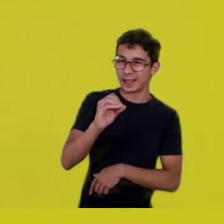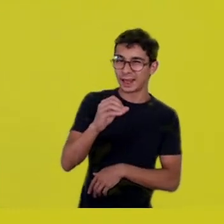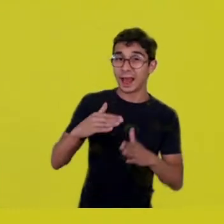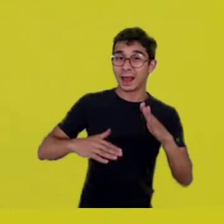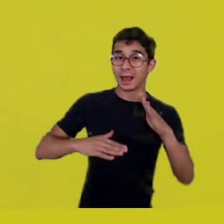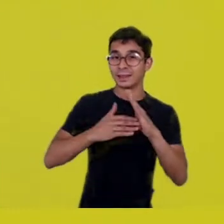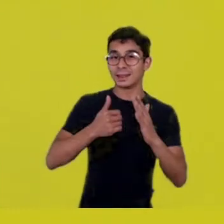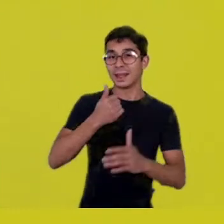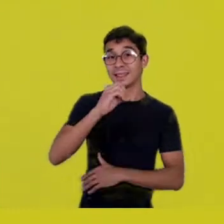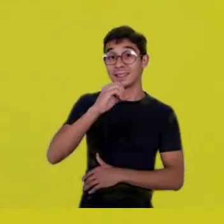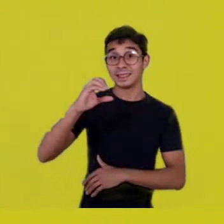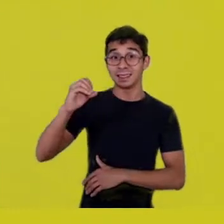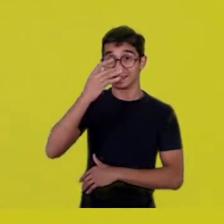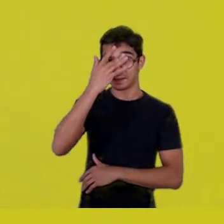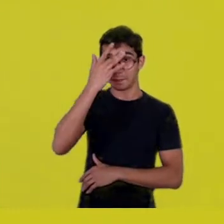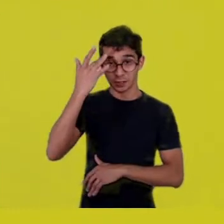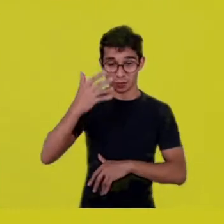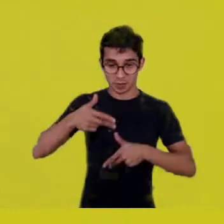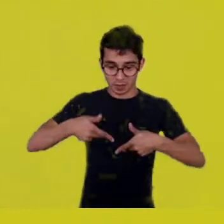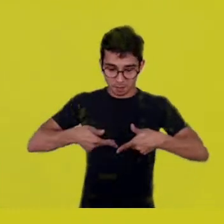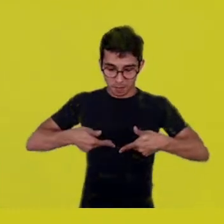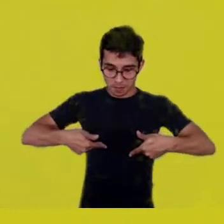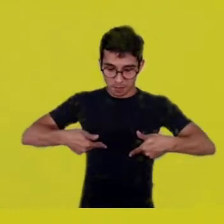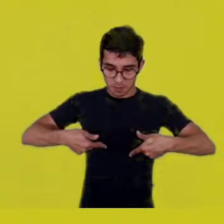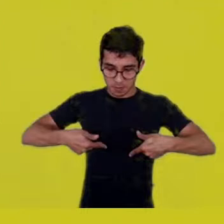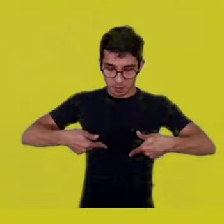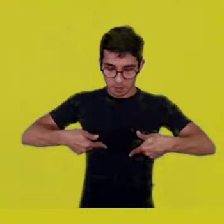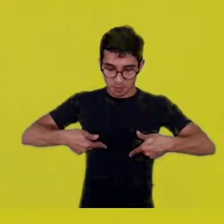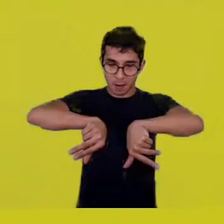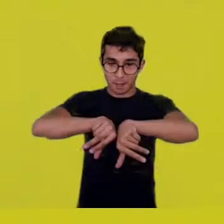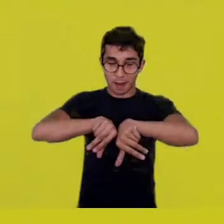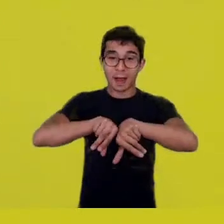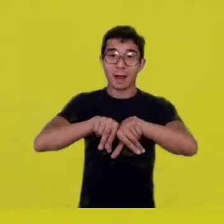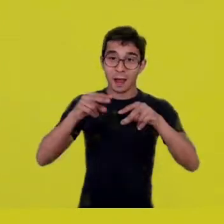it creates a beautiful figure with all those bodies, as you can imagine,